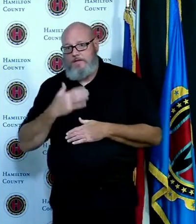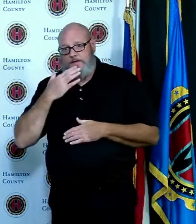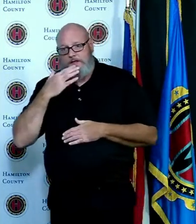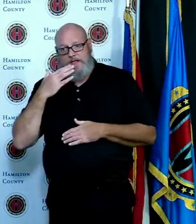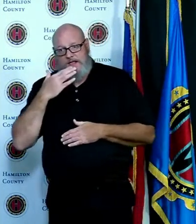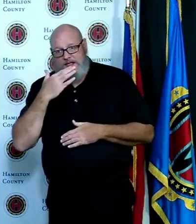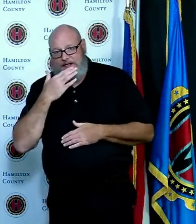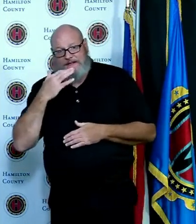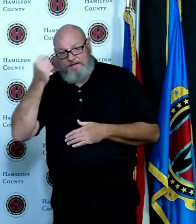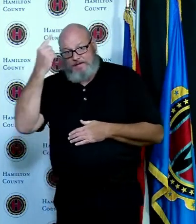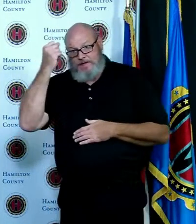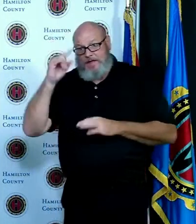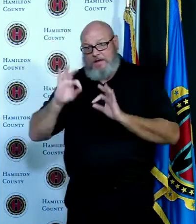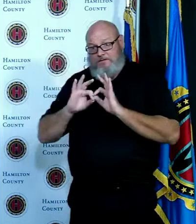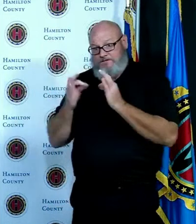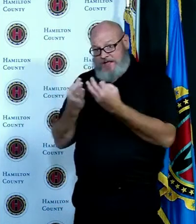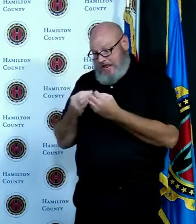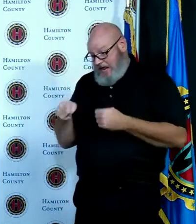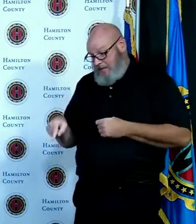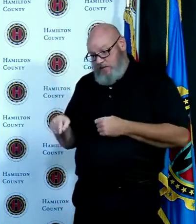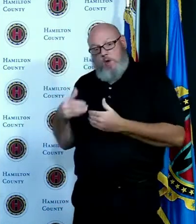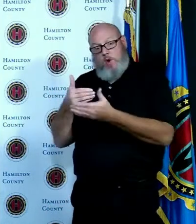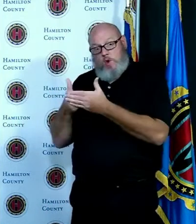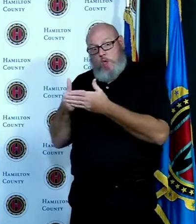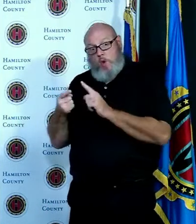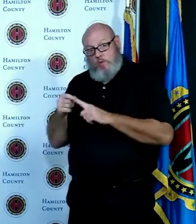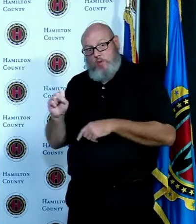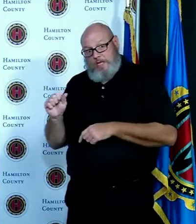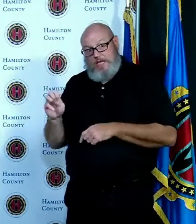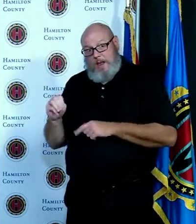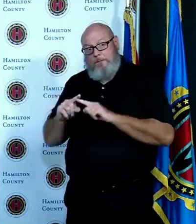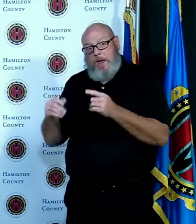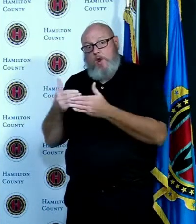contacts those individuals are required to quarantine meaning they have to stay home